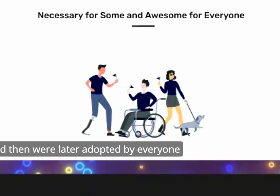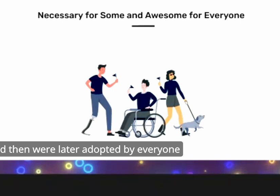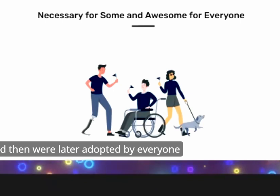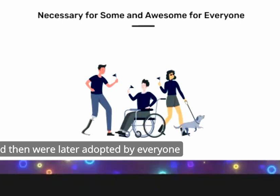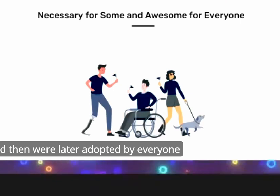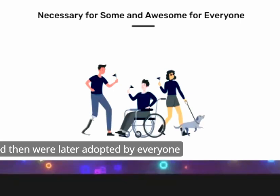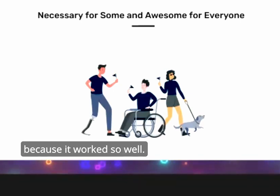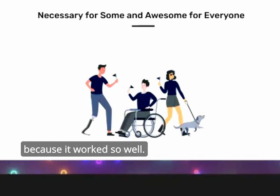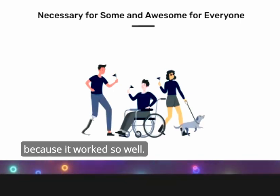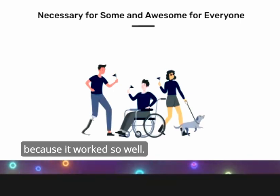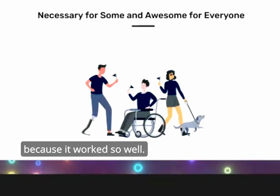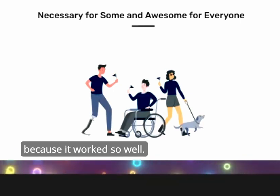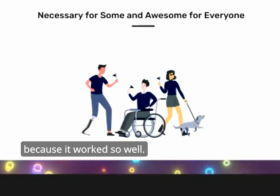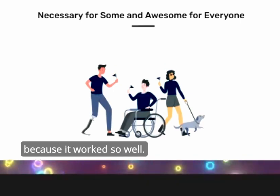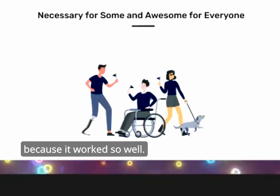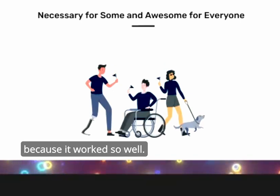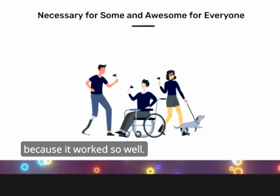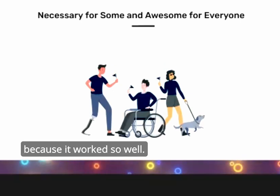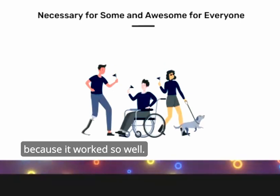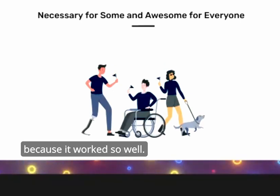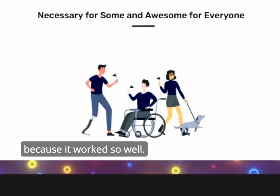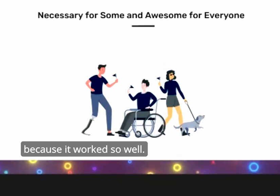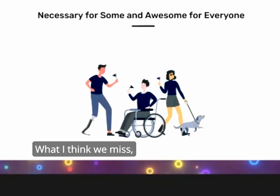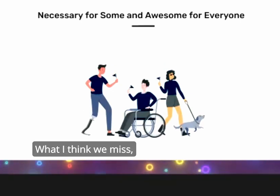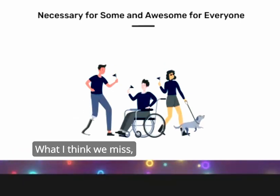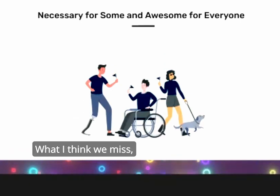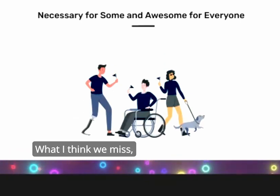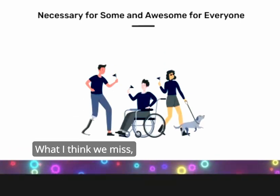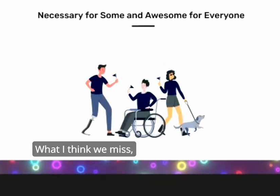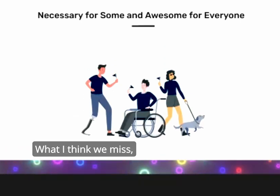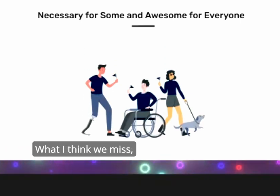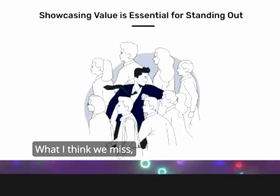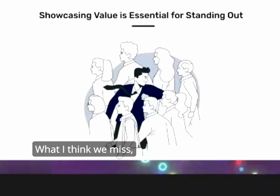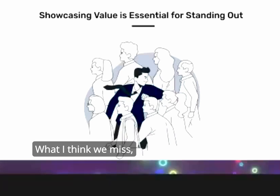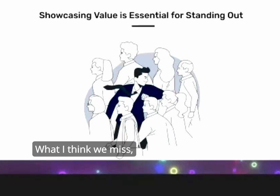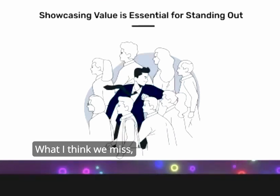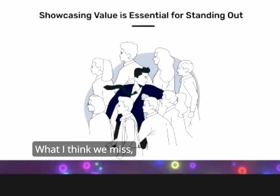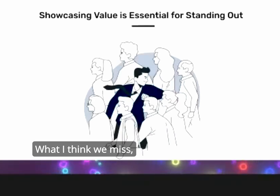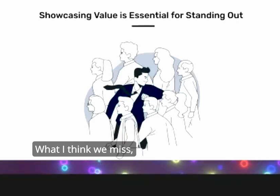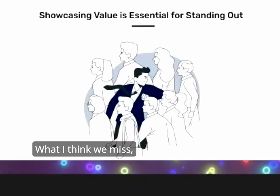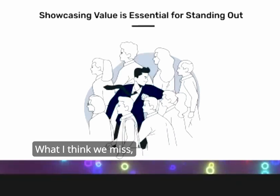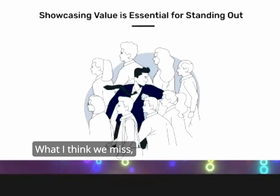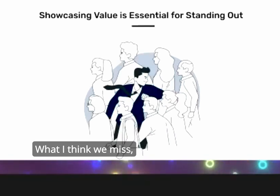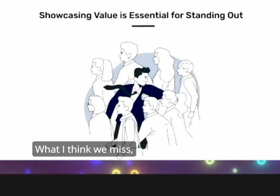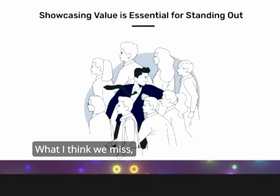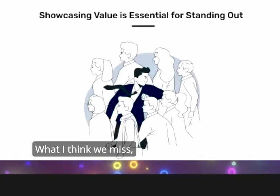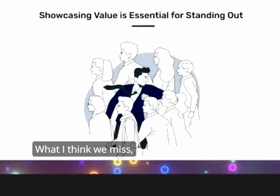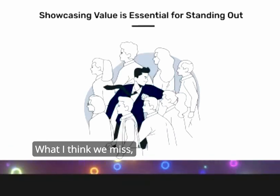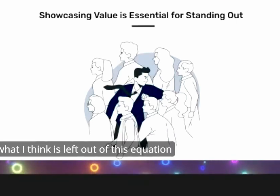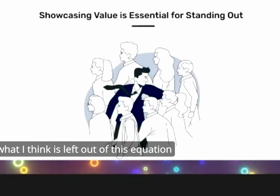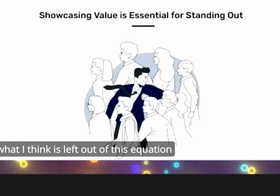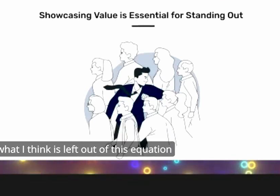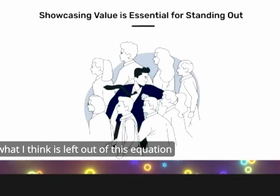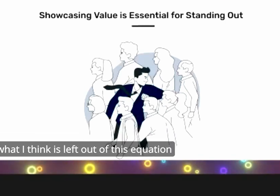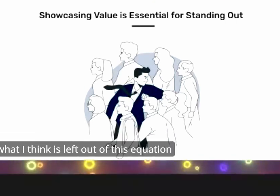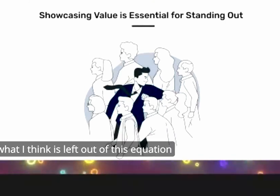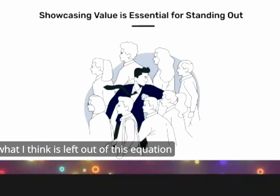and then were later adopted by everyone because it worked so well what I think we miss what I think